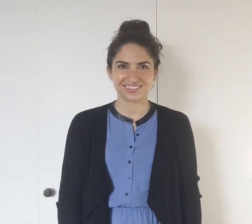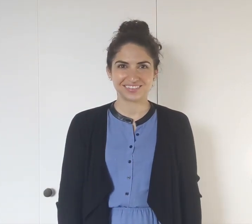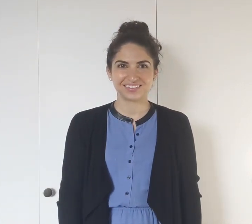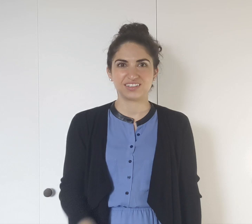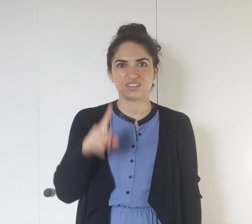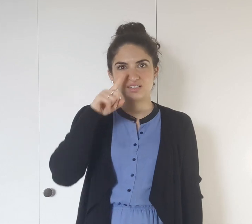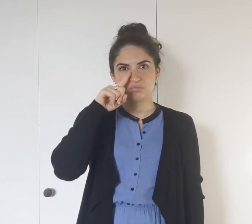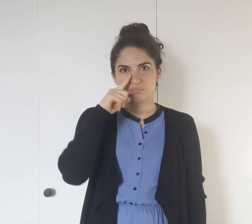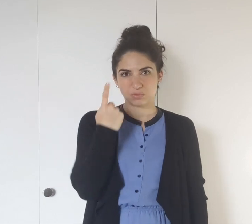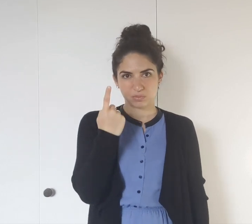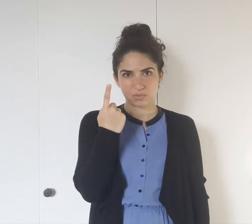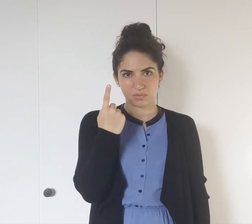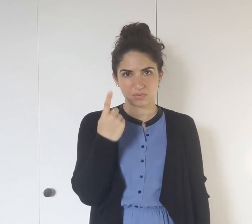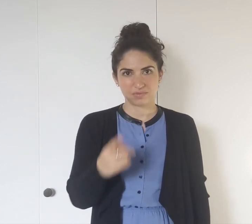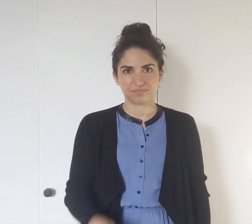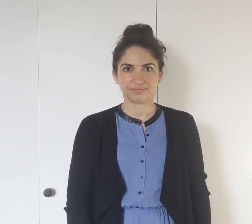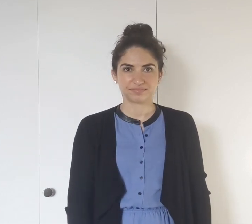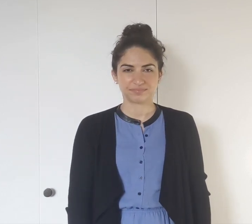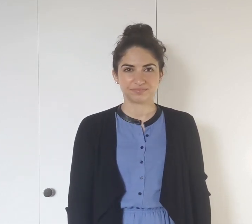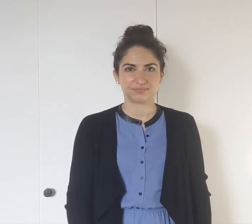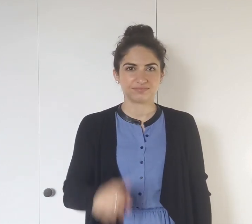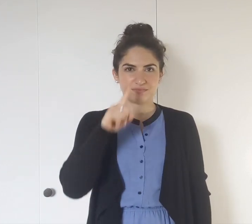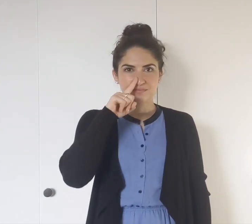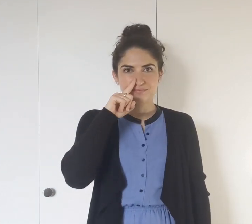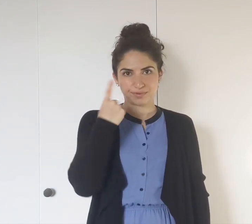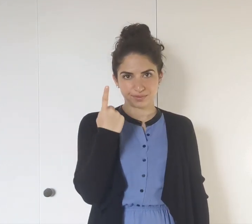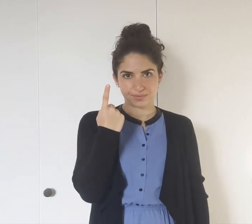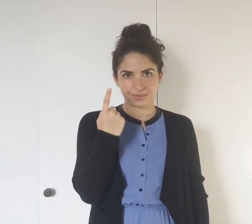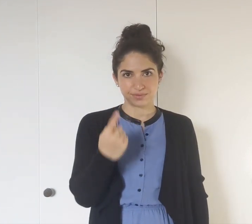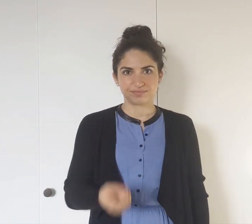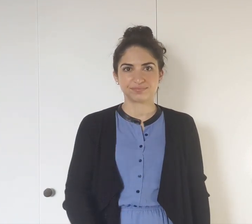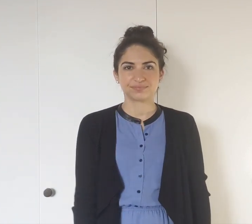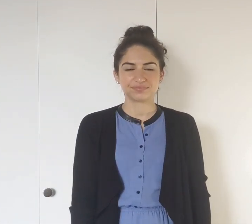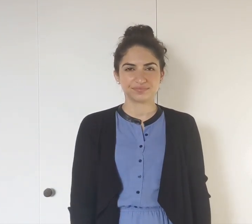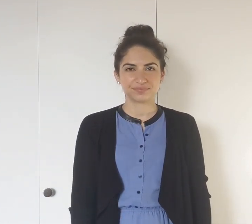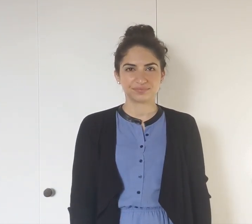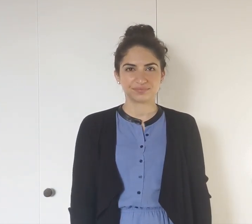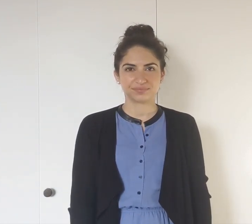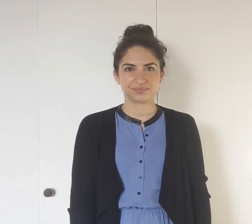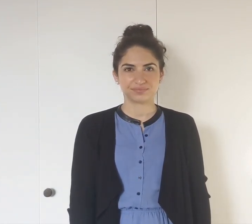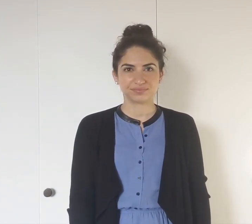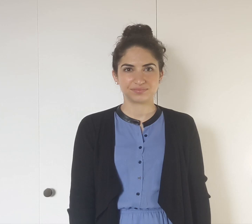BORED, or BORING